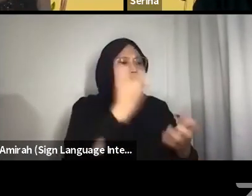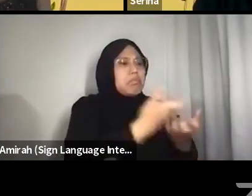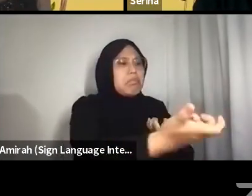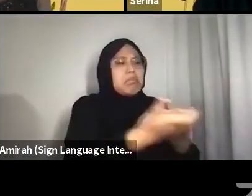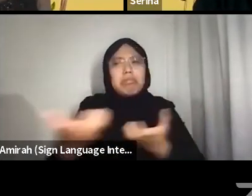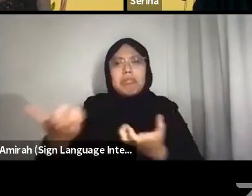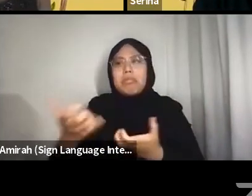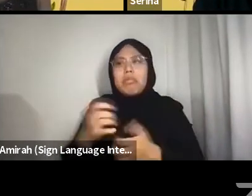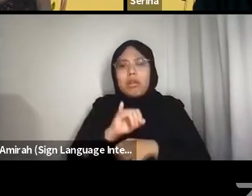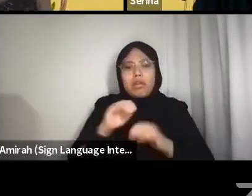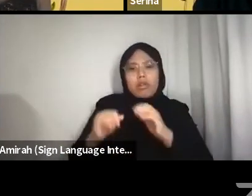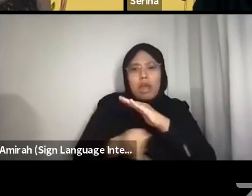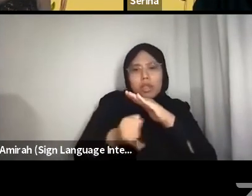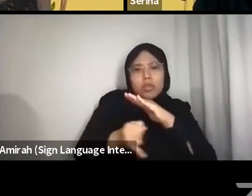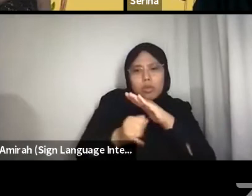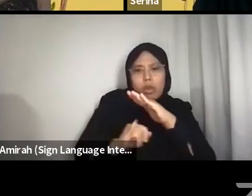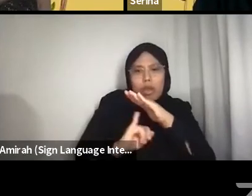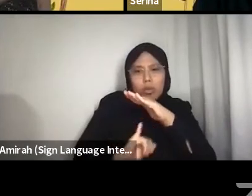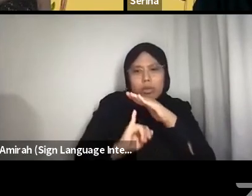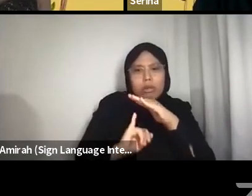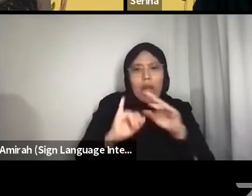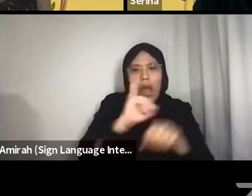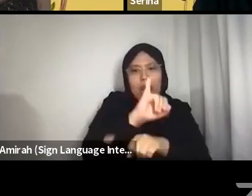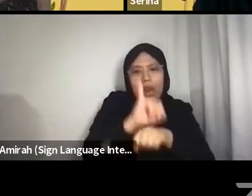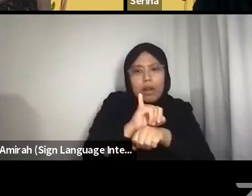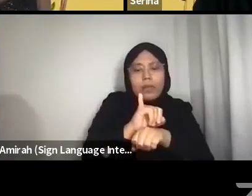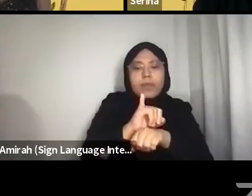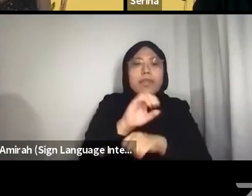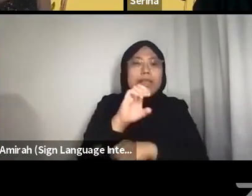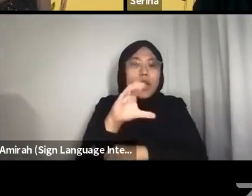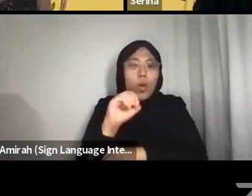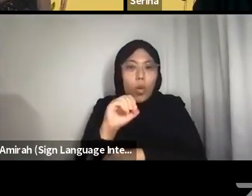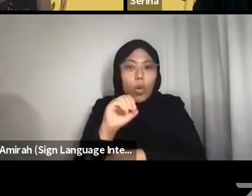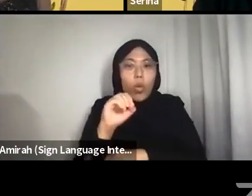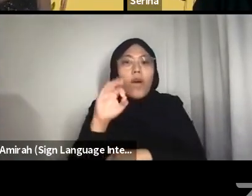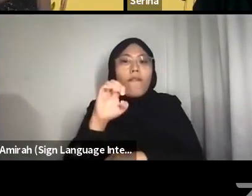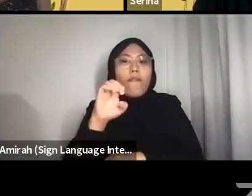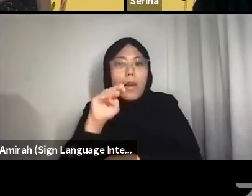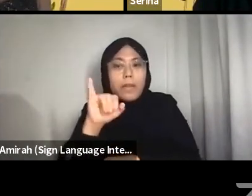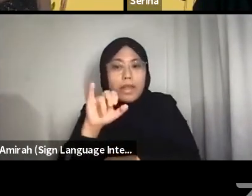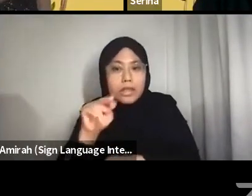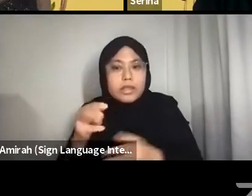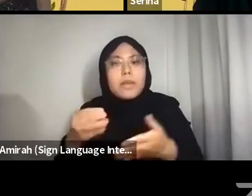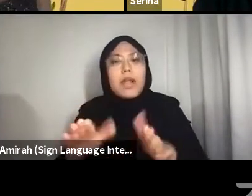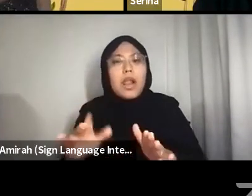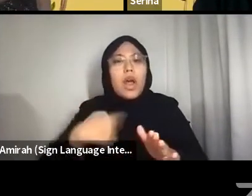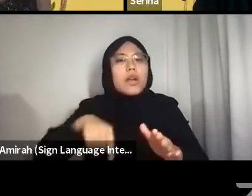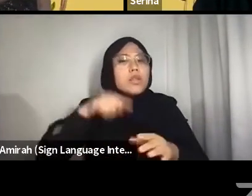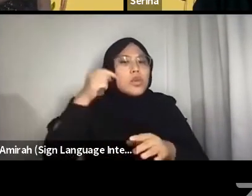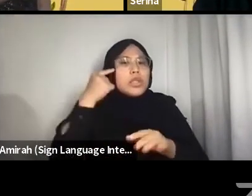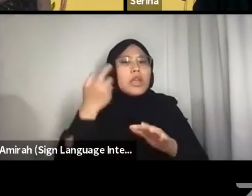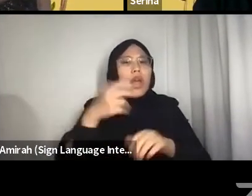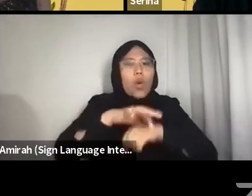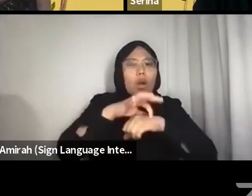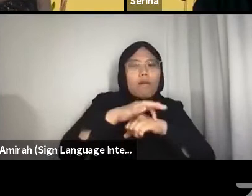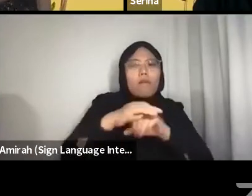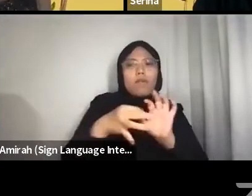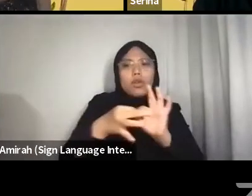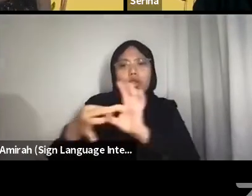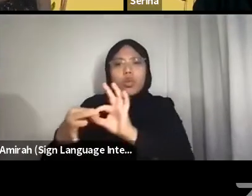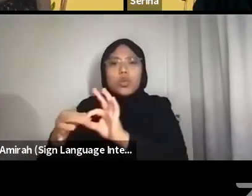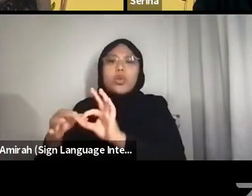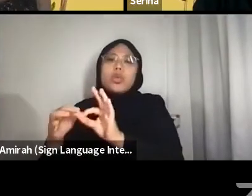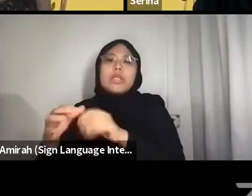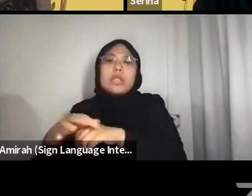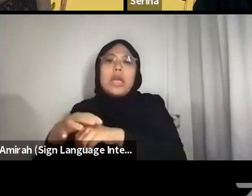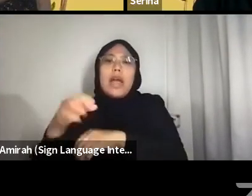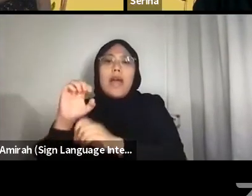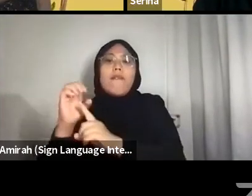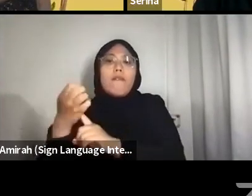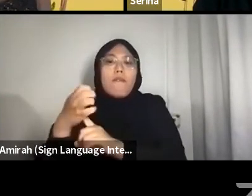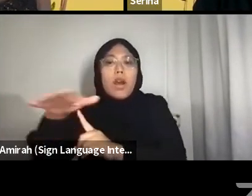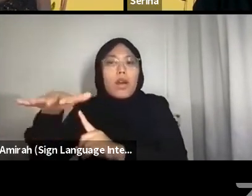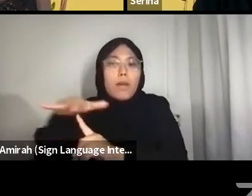Ecofeminism asks us to think of our relations to the Earth and the environment, in all aspects of our lives—gender, sexuality, ethnicity and class.